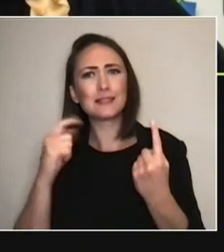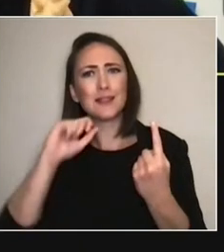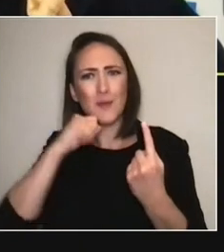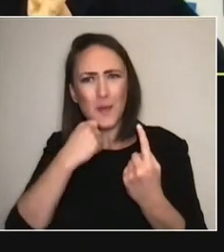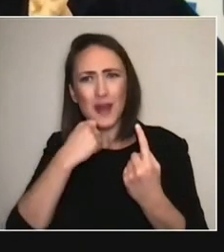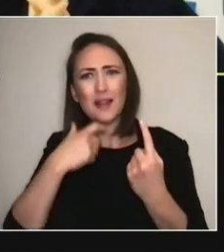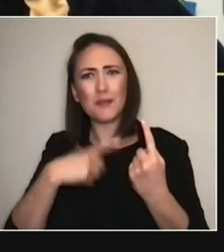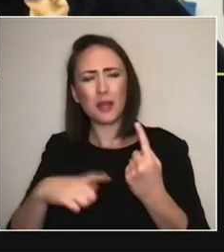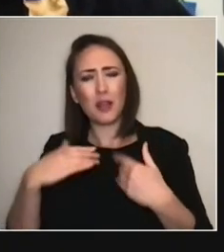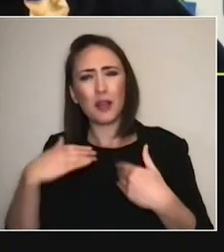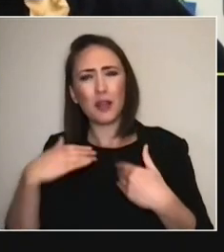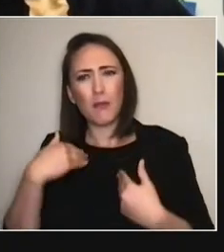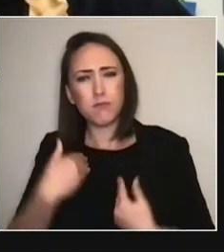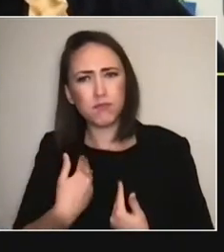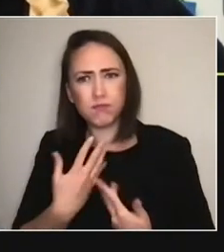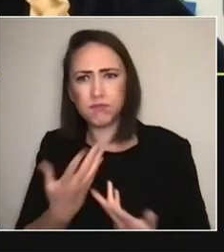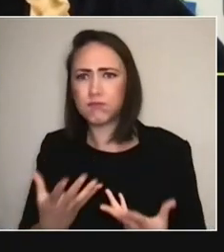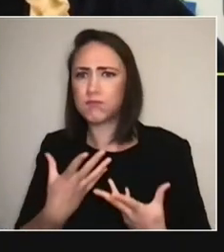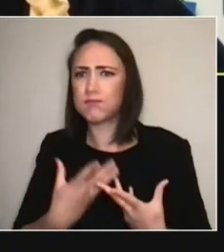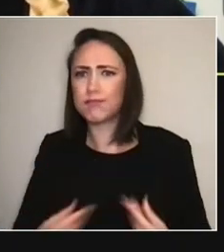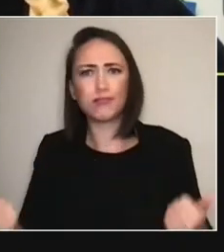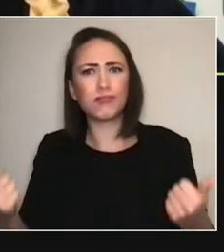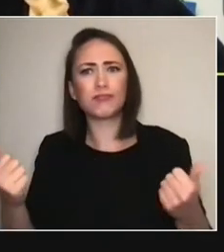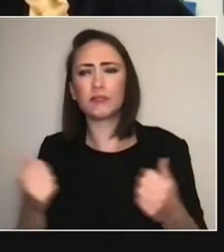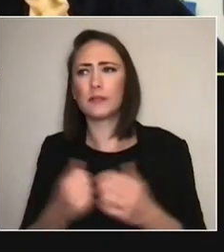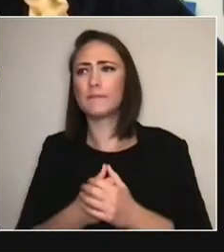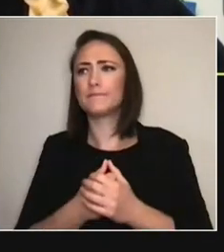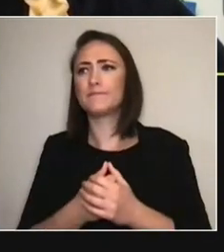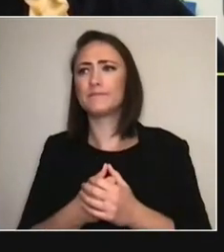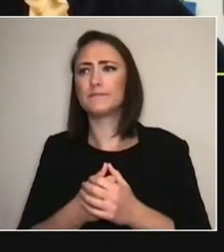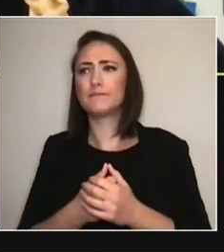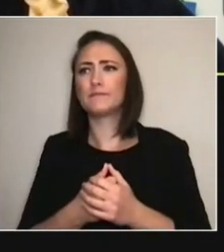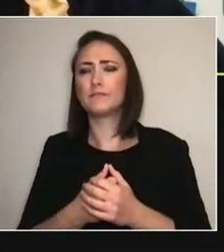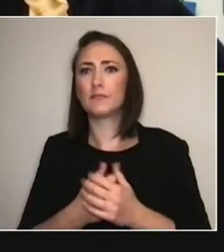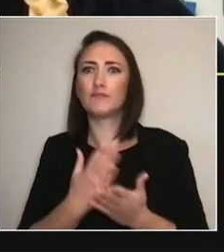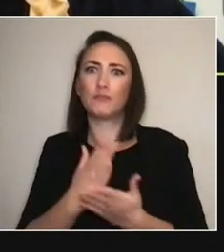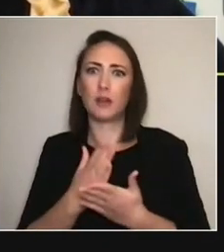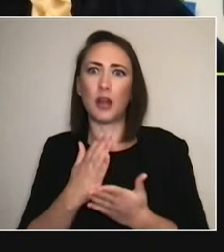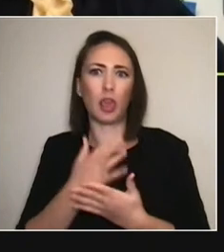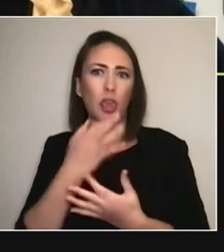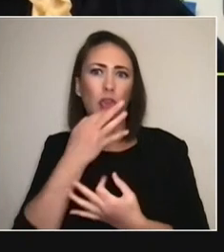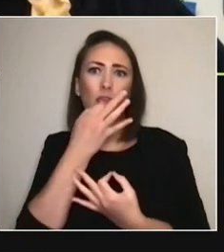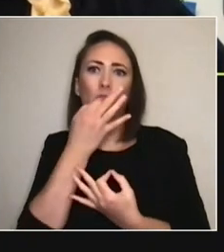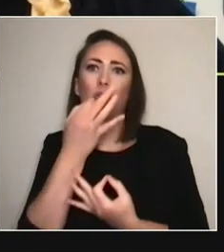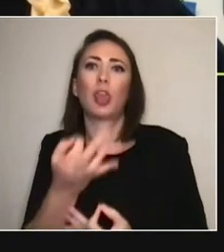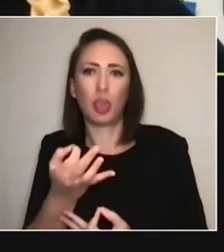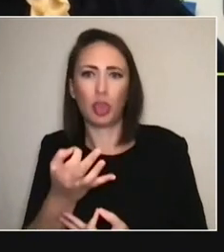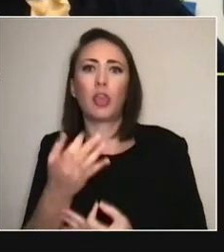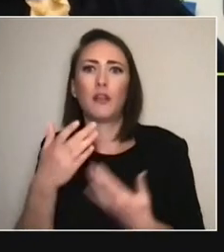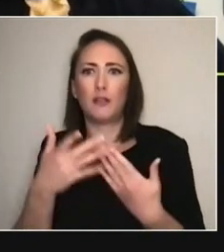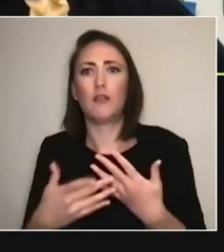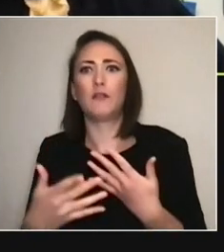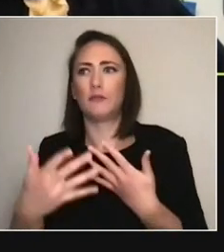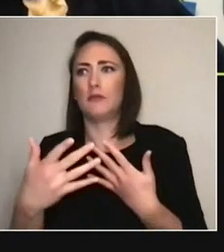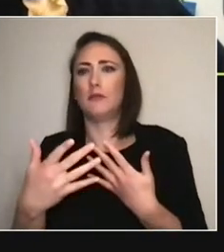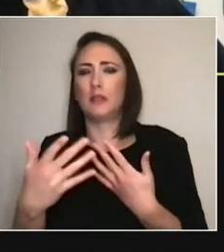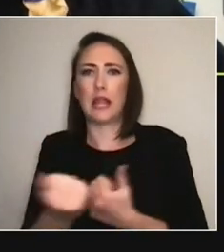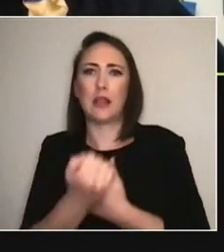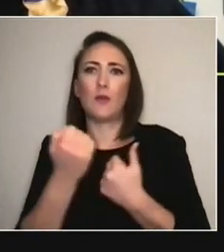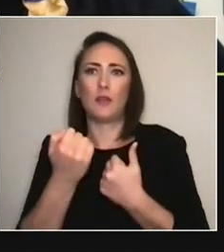But, yeah. I mean, it's still fascinating, I think. Even the way in which some of our Collective members